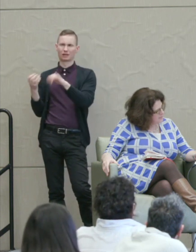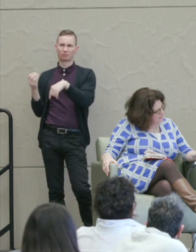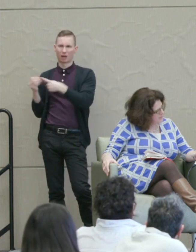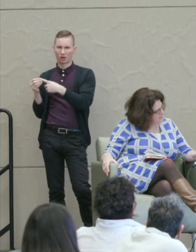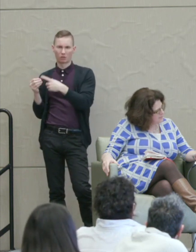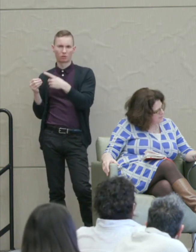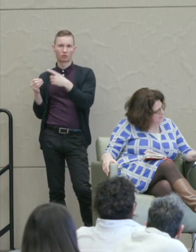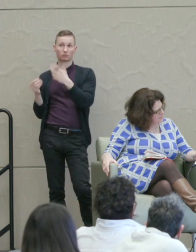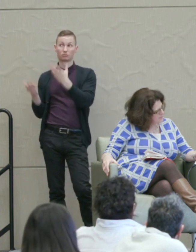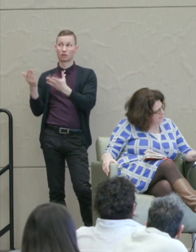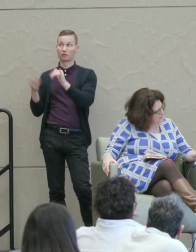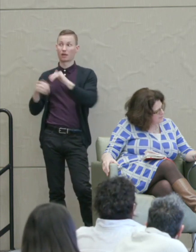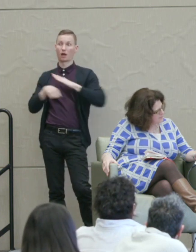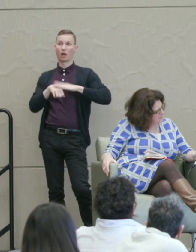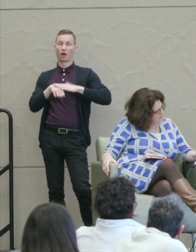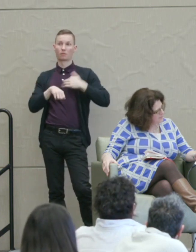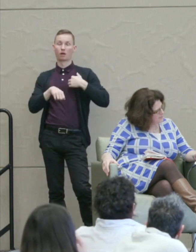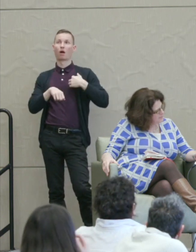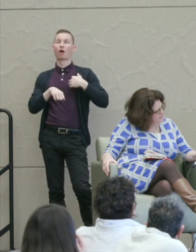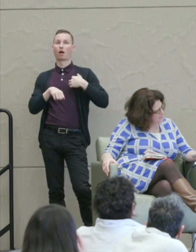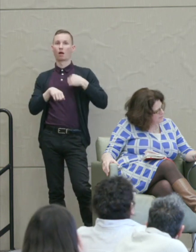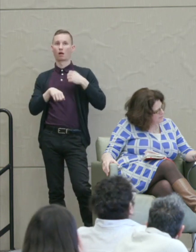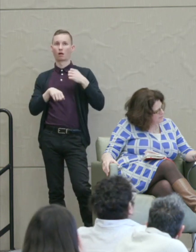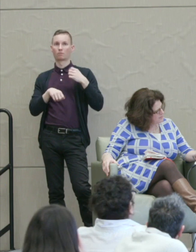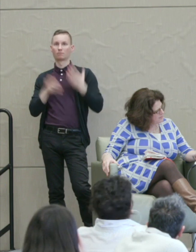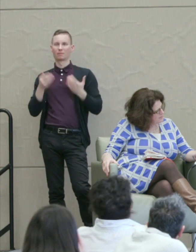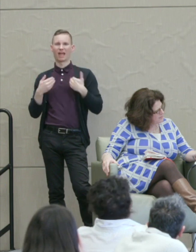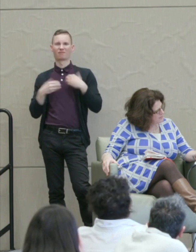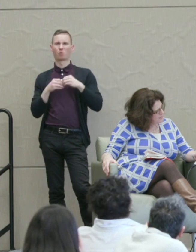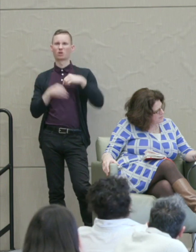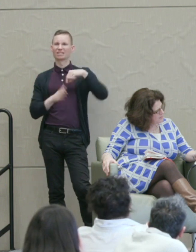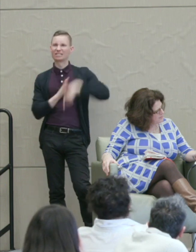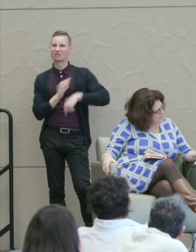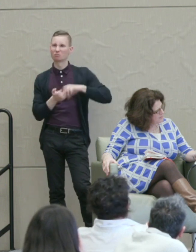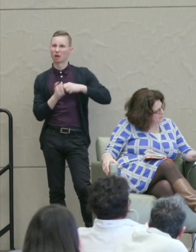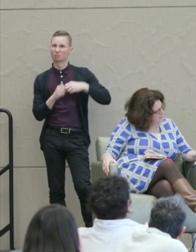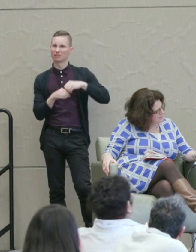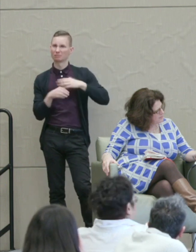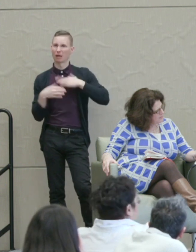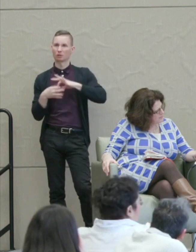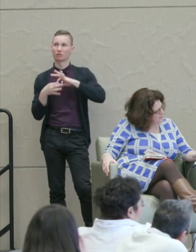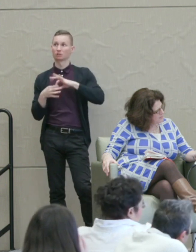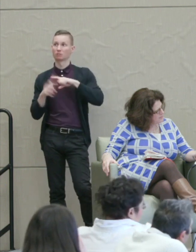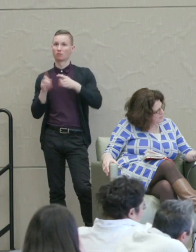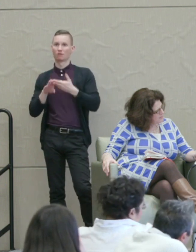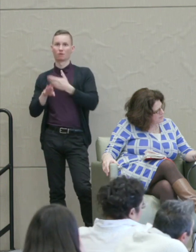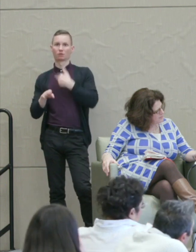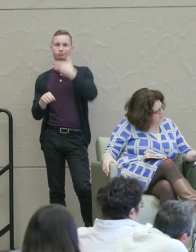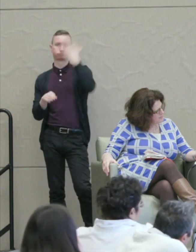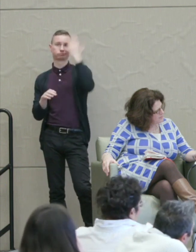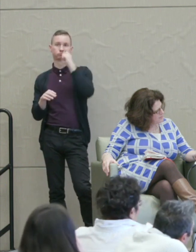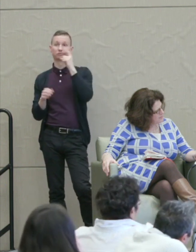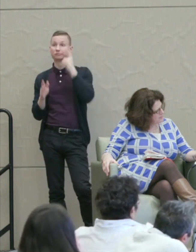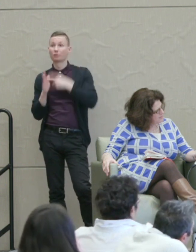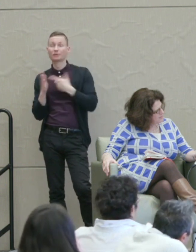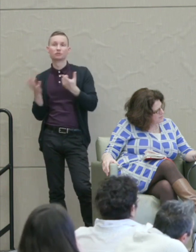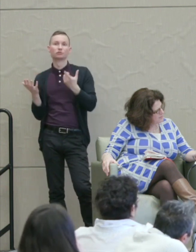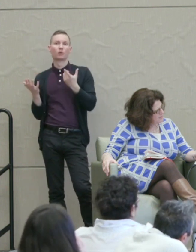And that might alert me to certain deeper problems in the relationship that I hadn't noticed before. So it could be a kind of wake up call.